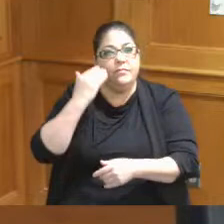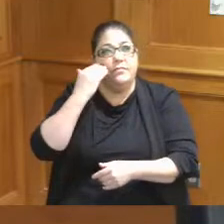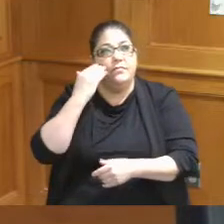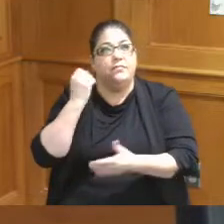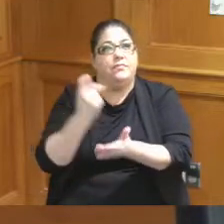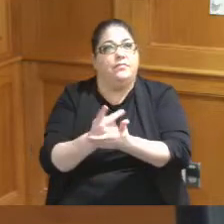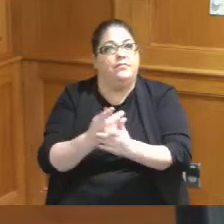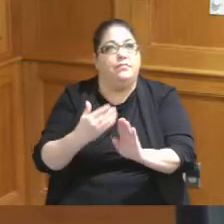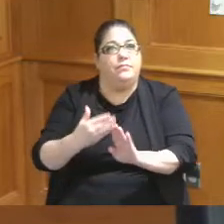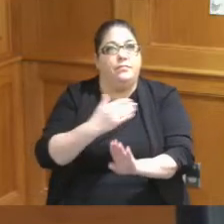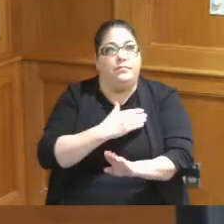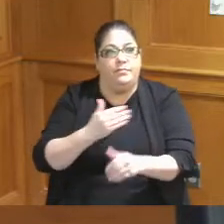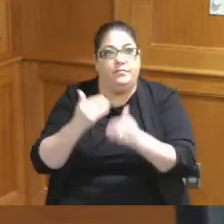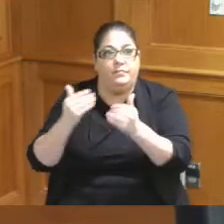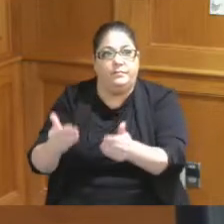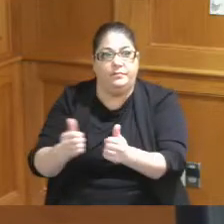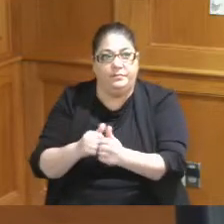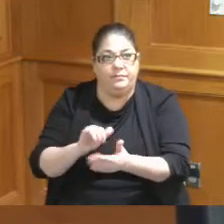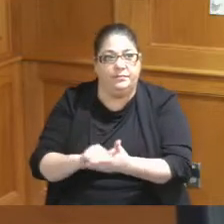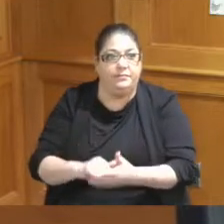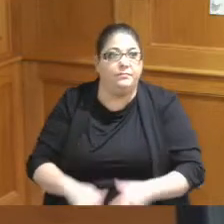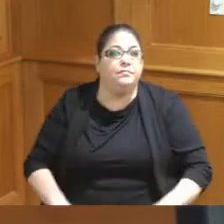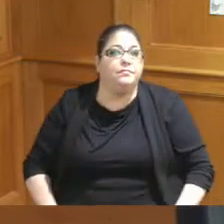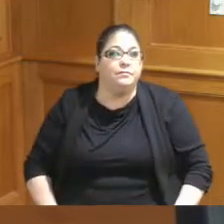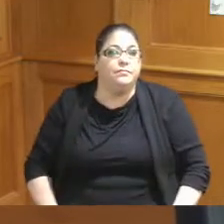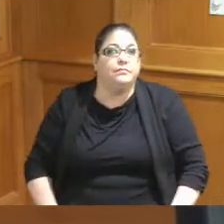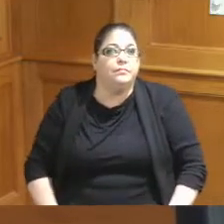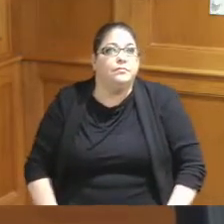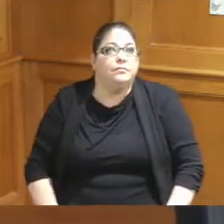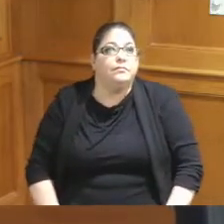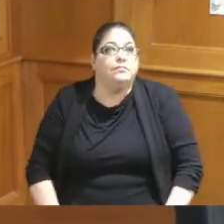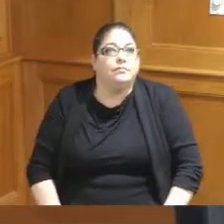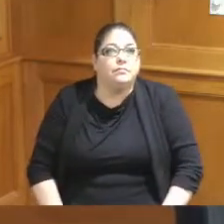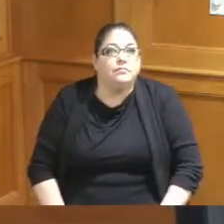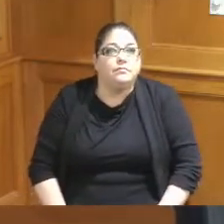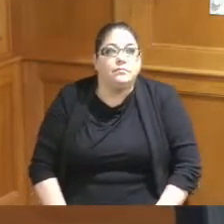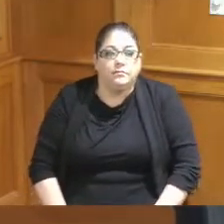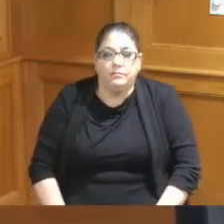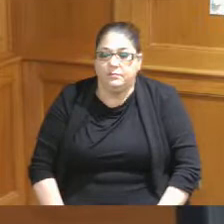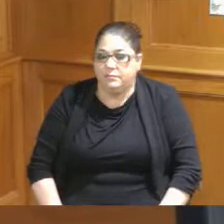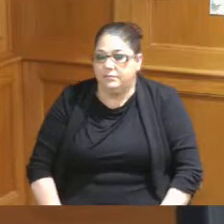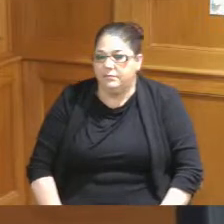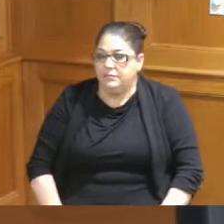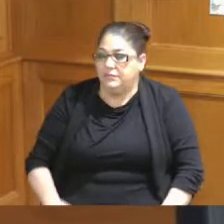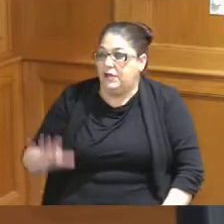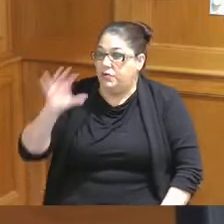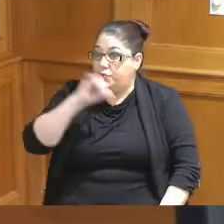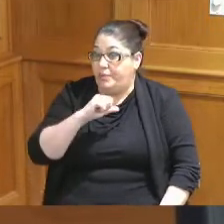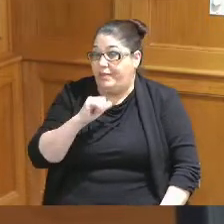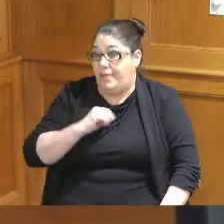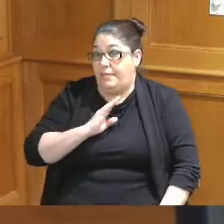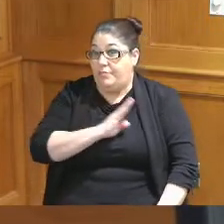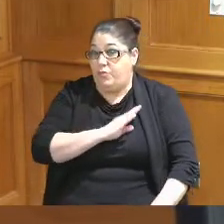of that before we move forward and would go again presuming the Board advances so yeah that's not